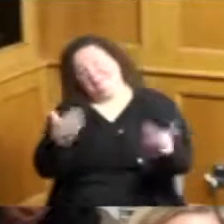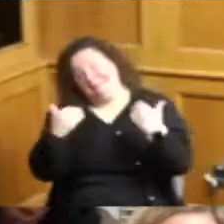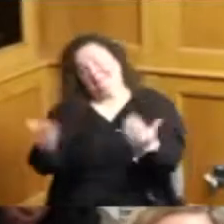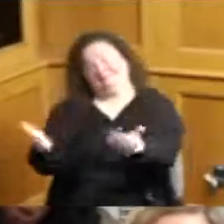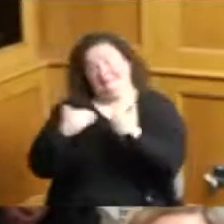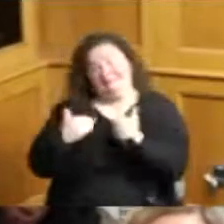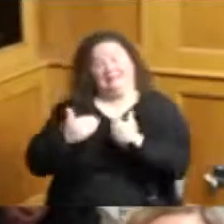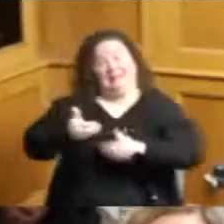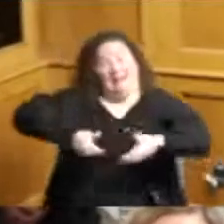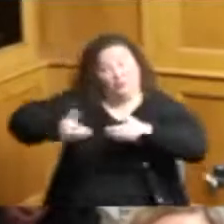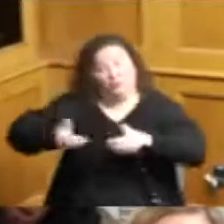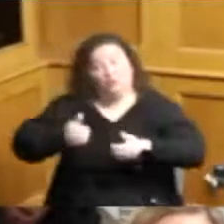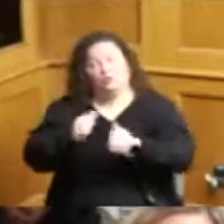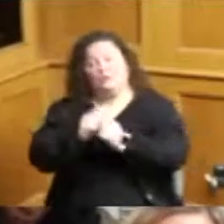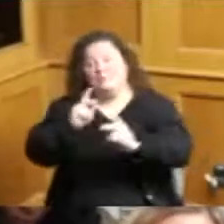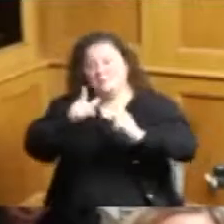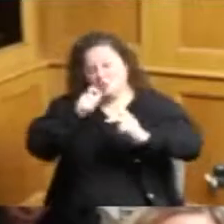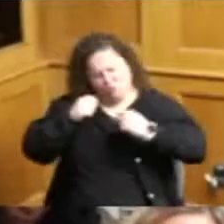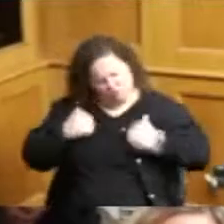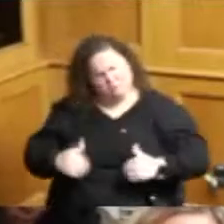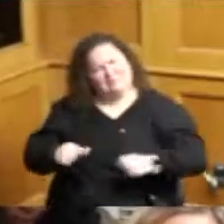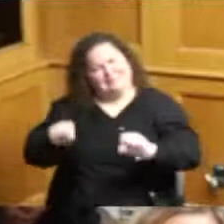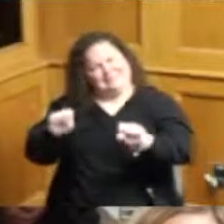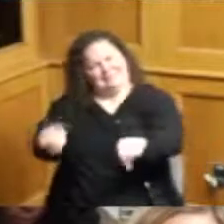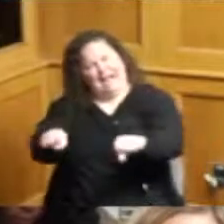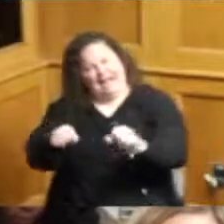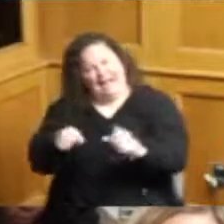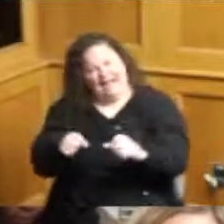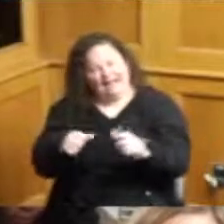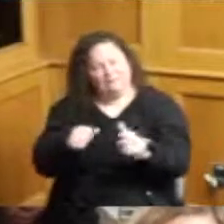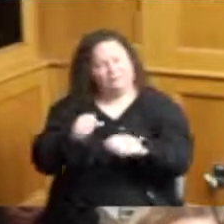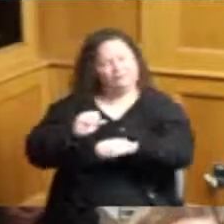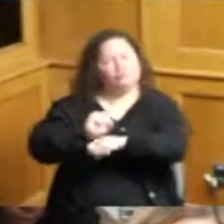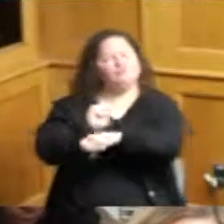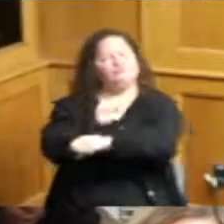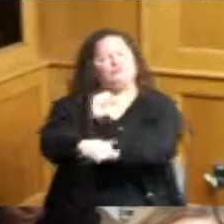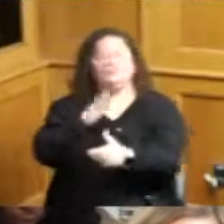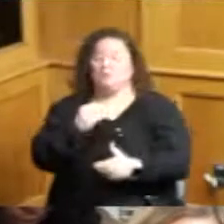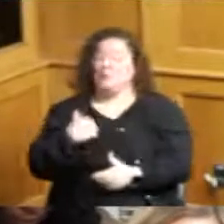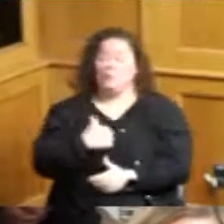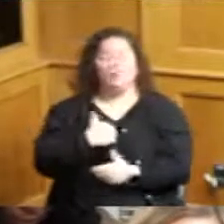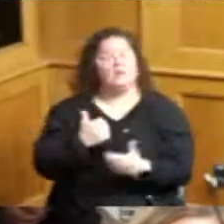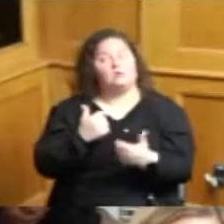able-bodied folks that can fill those positions so we're really looking to get those filled so yes